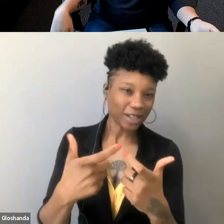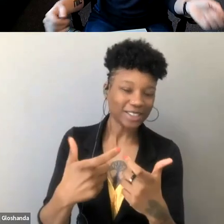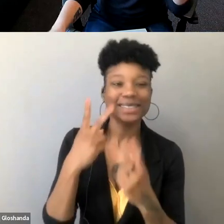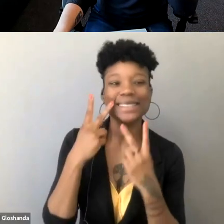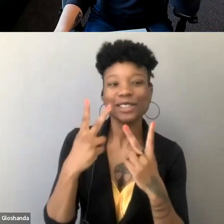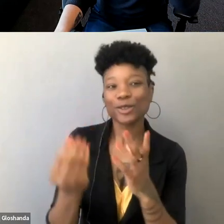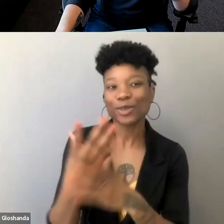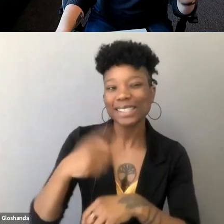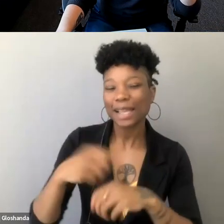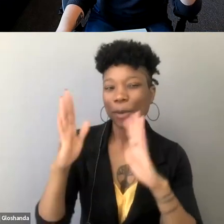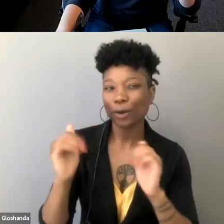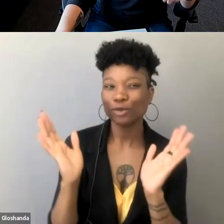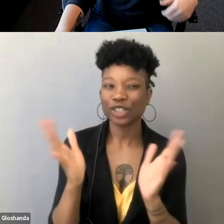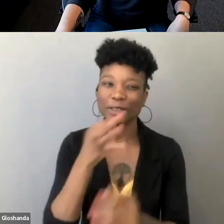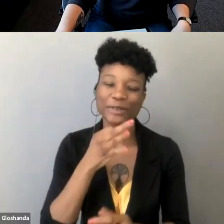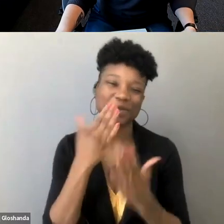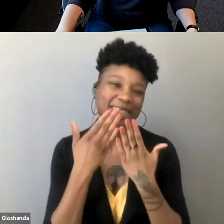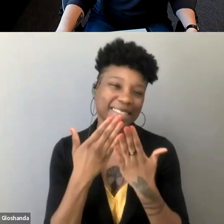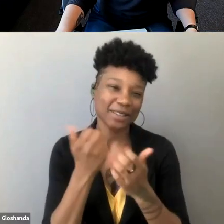and we hope to chat with you sooner. Thanks, everybody.